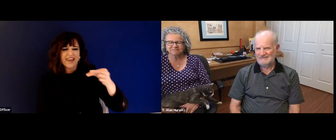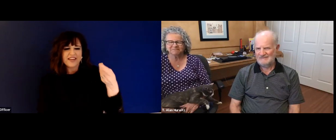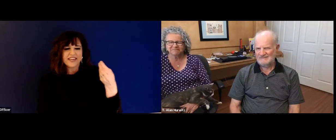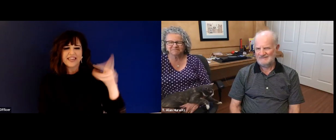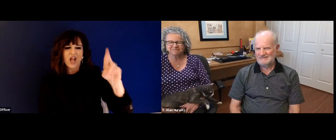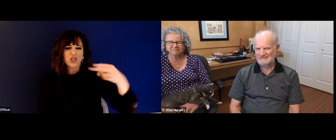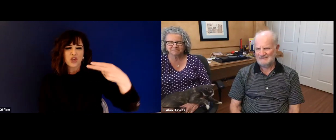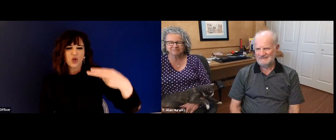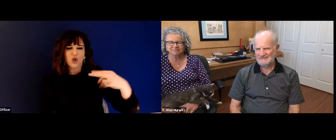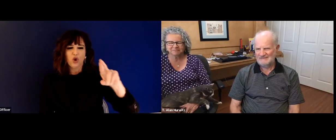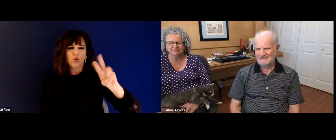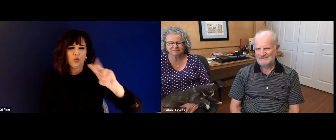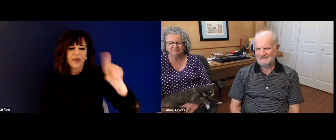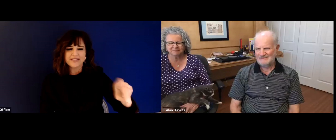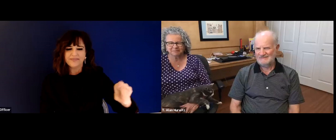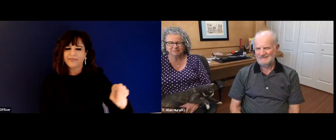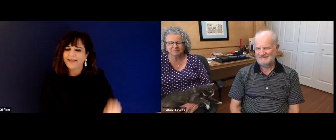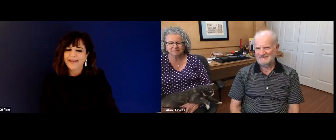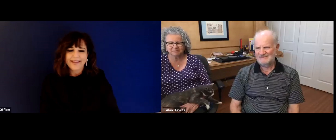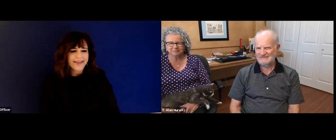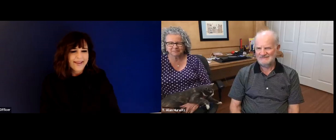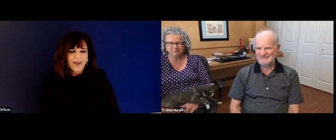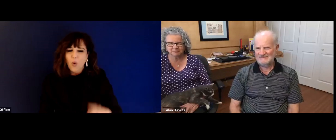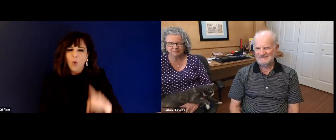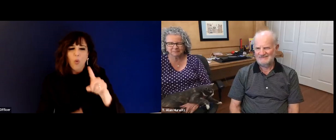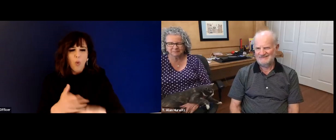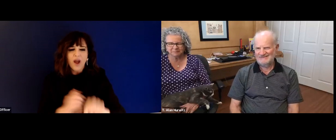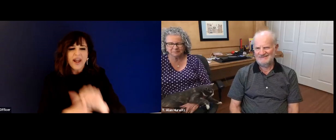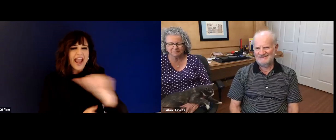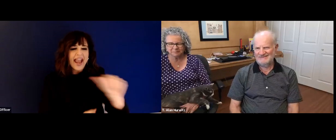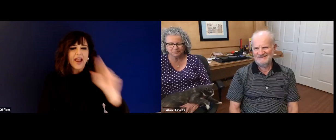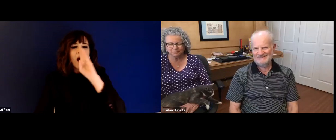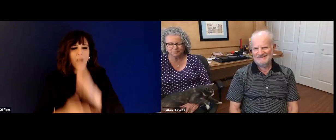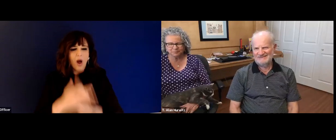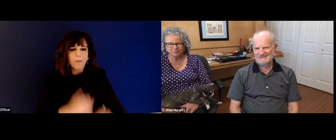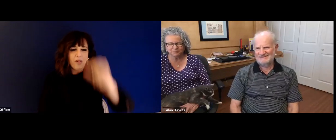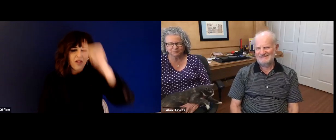And actually Dr. Hurwitz told me he said, please call me Alan,